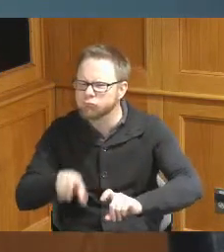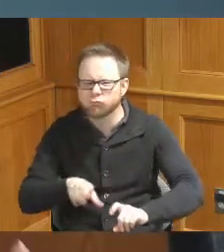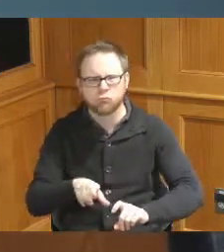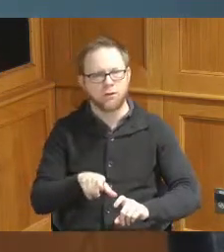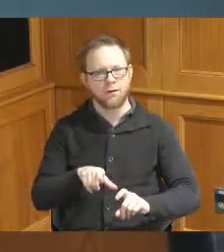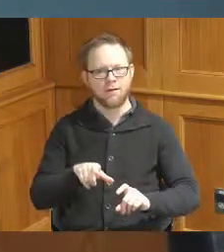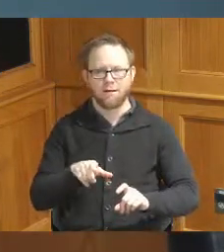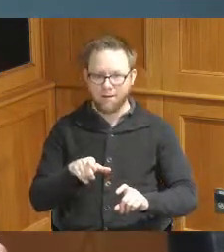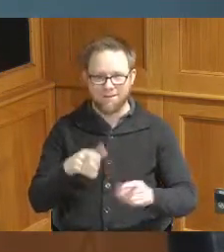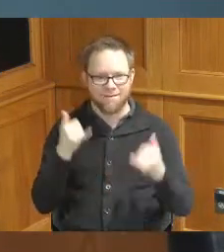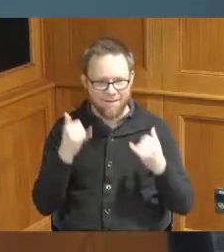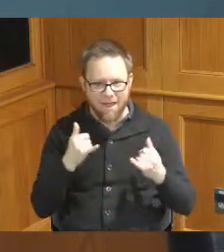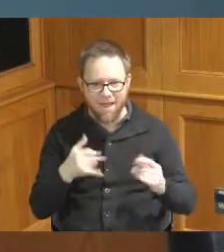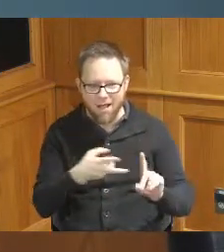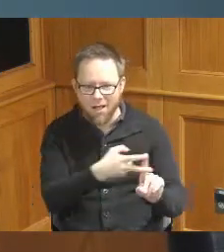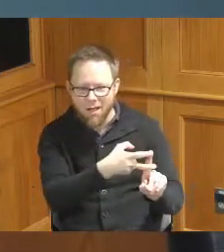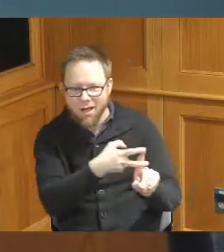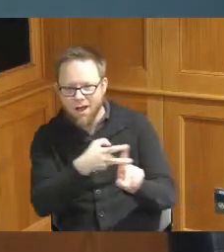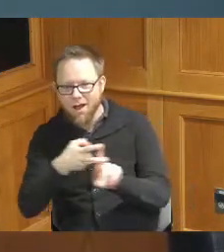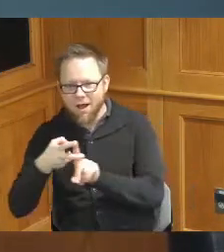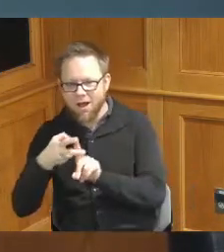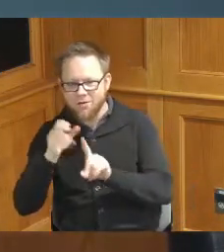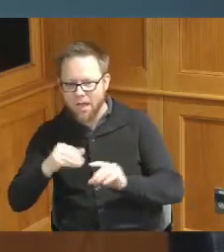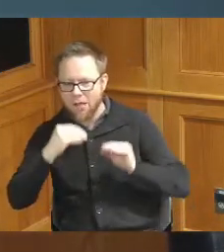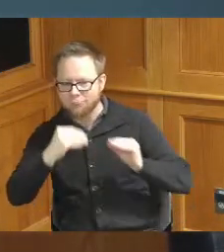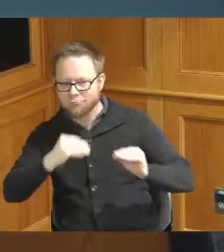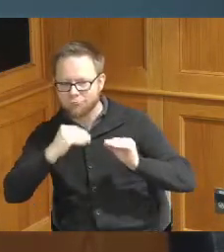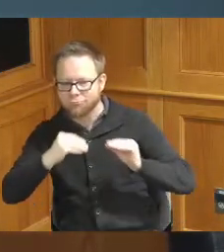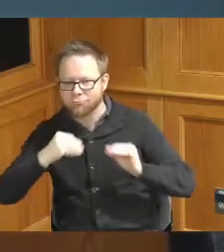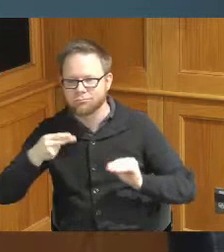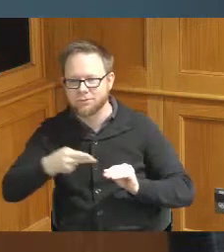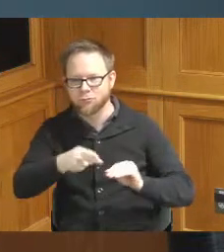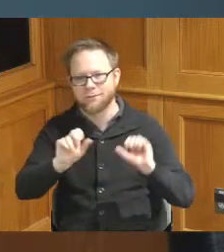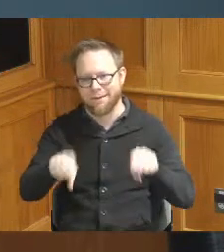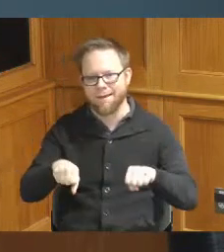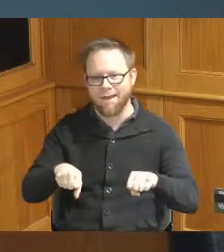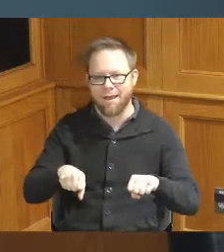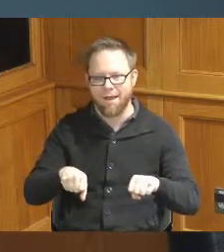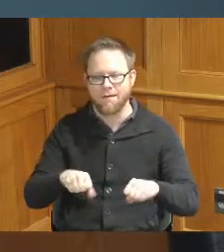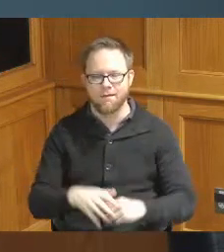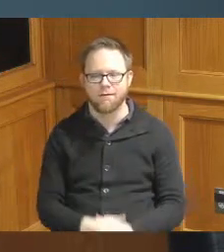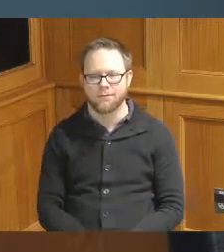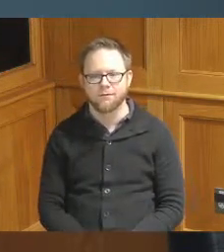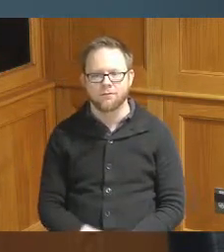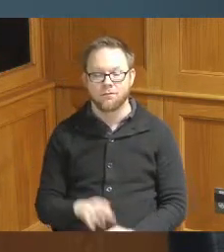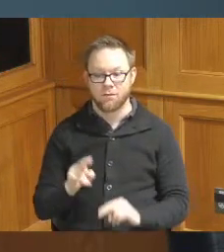we got them now we can give them the education about where they're the building that they were